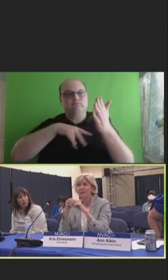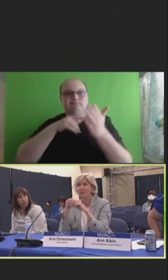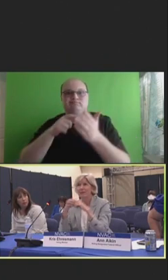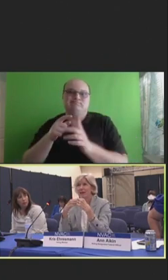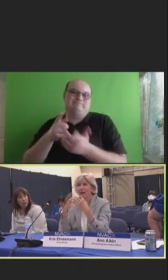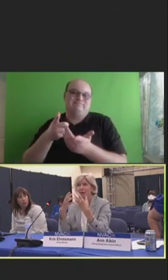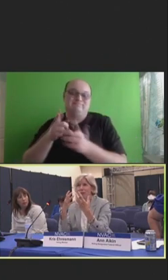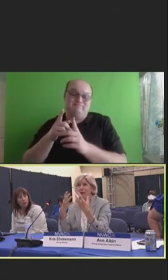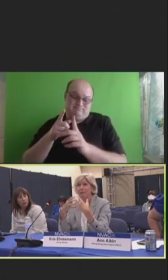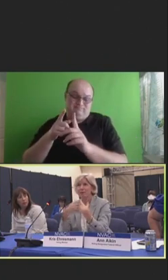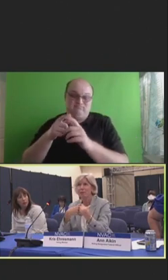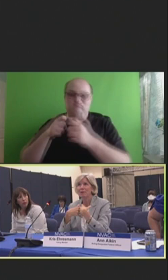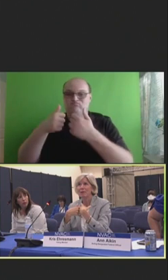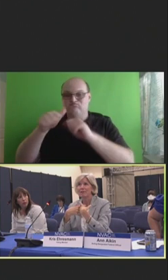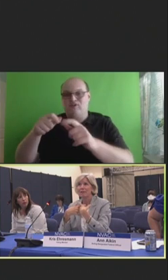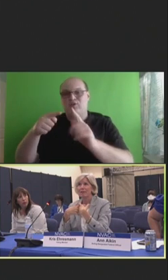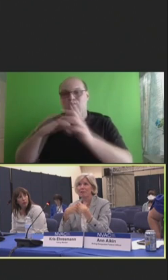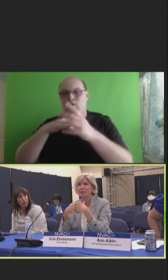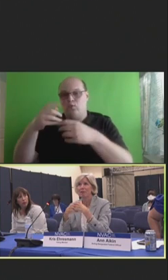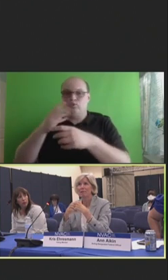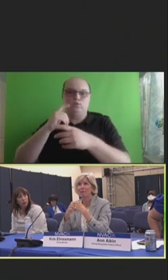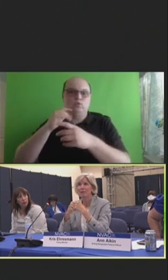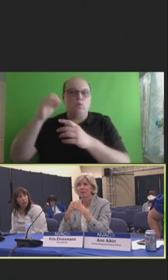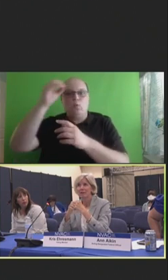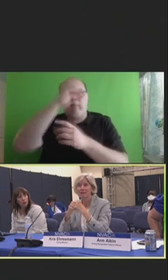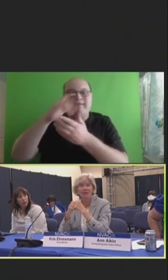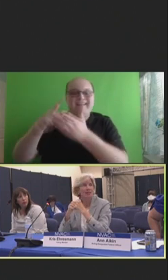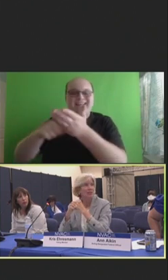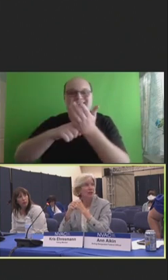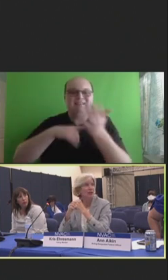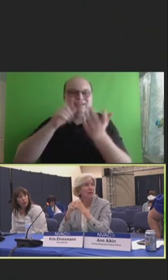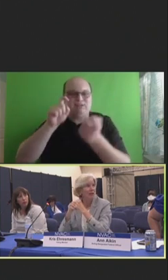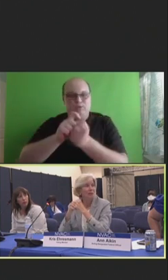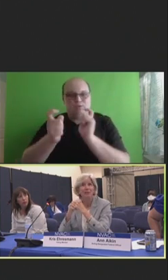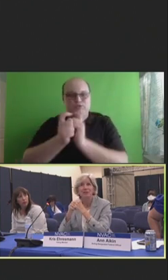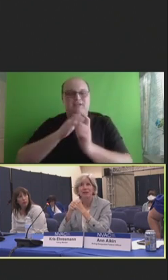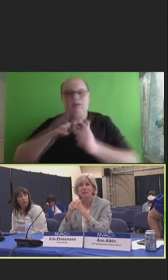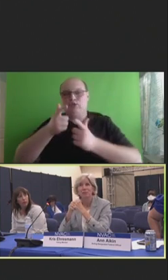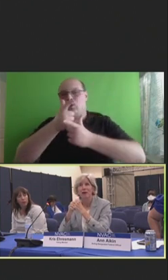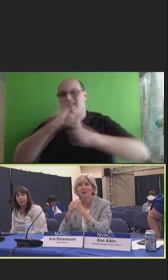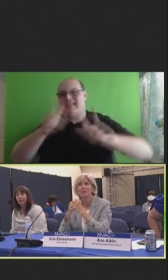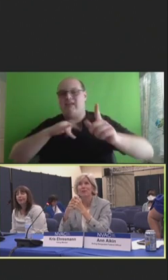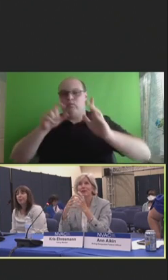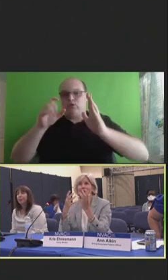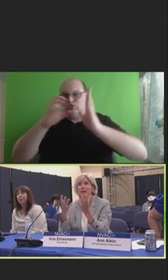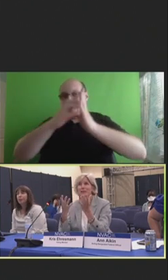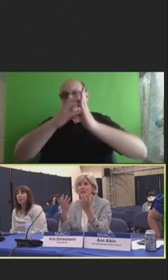to get our thoughts. But I'm realizing that we probably need to change our language as well to acknowledge